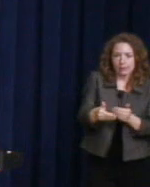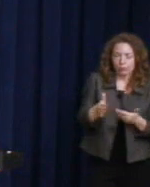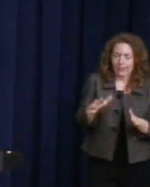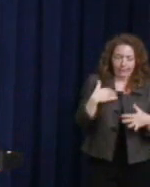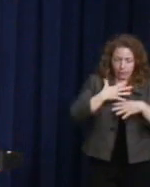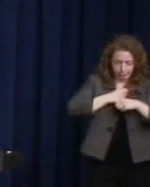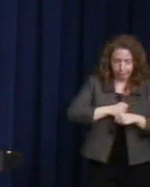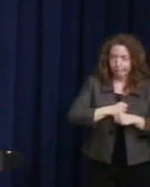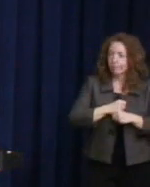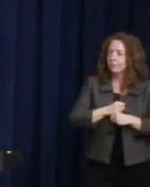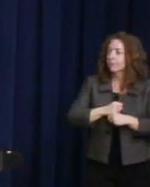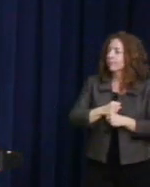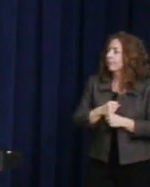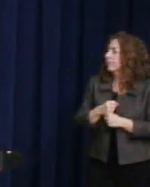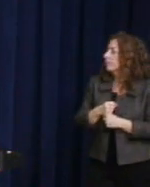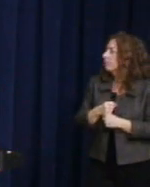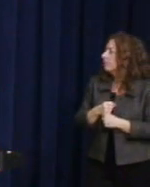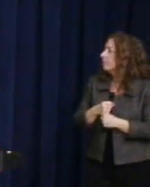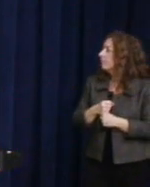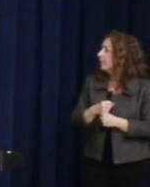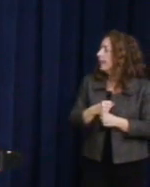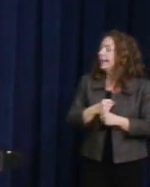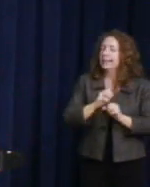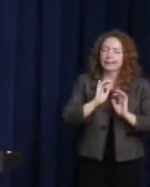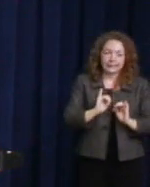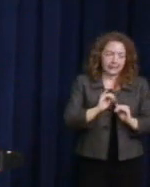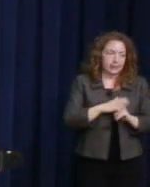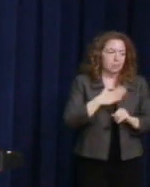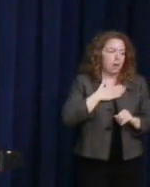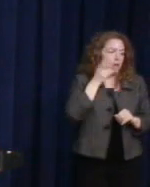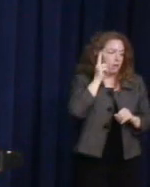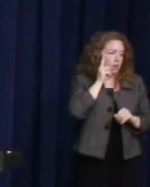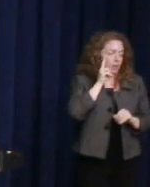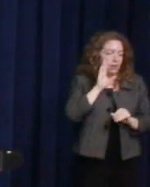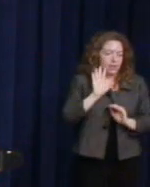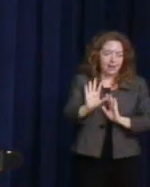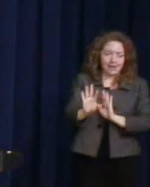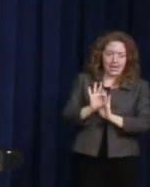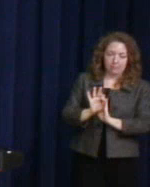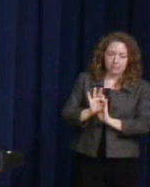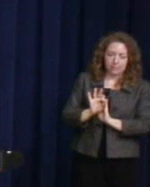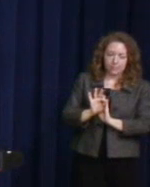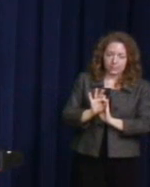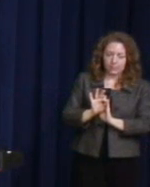My uncle had named a successor if he should